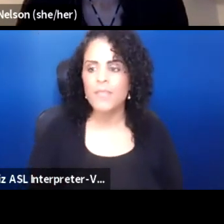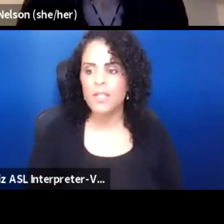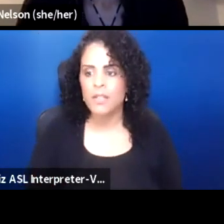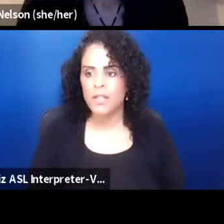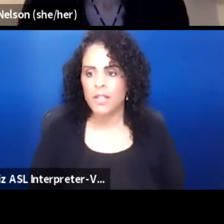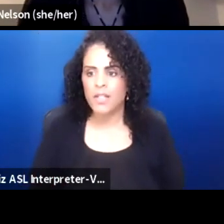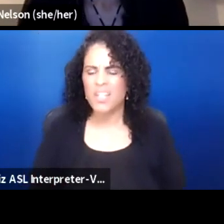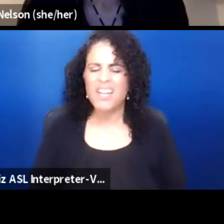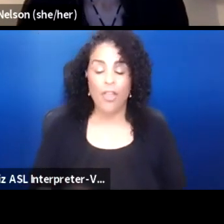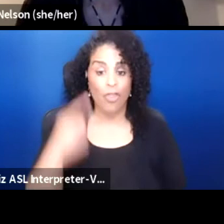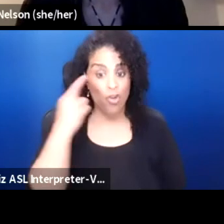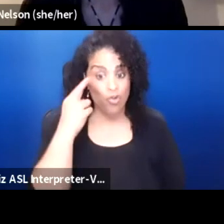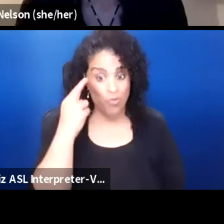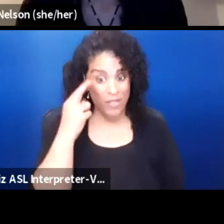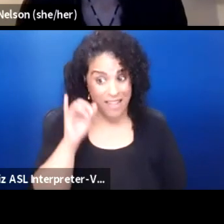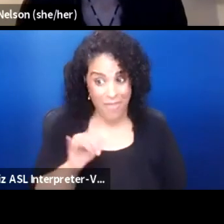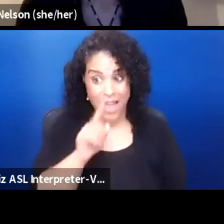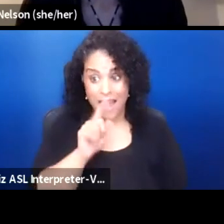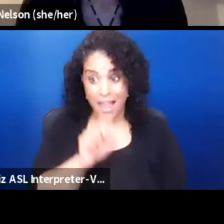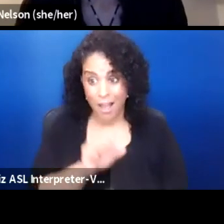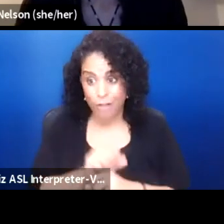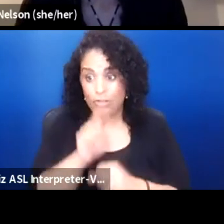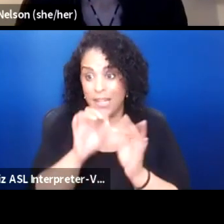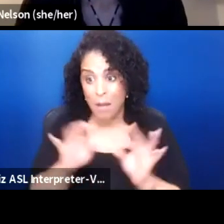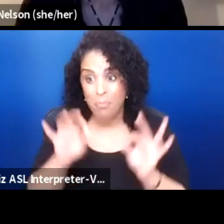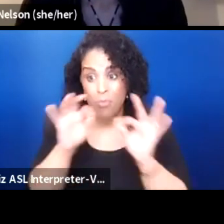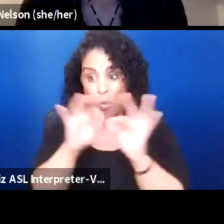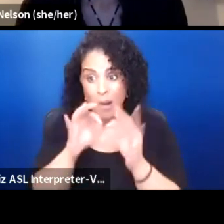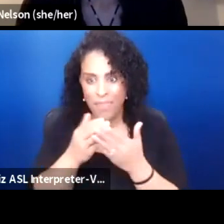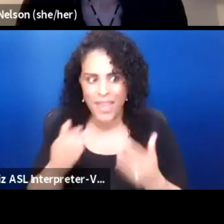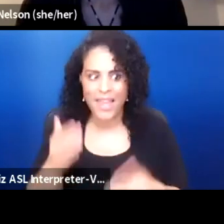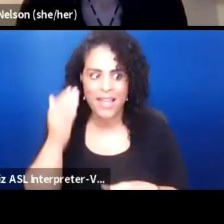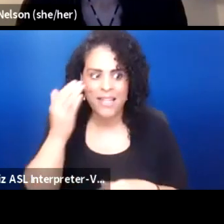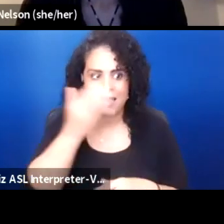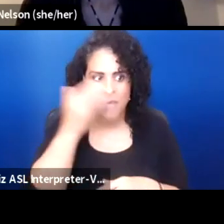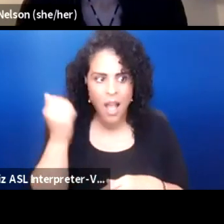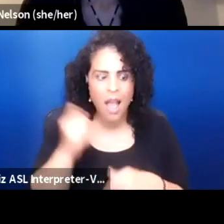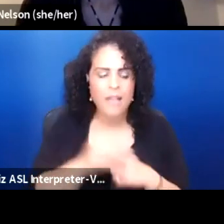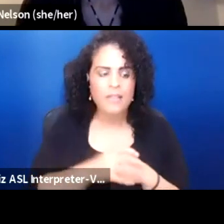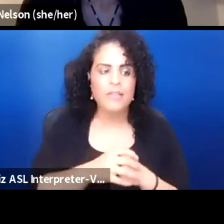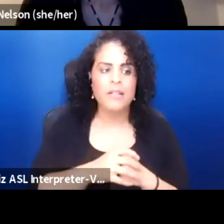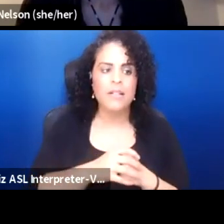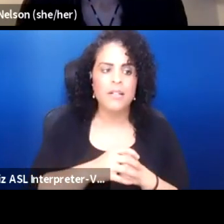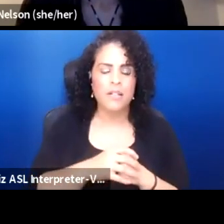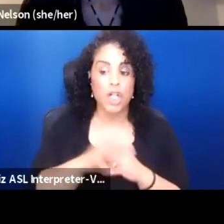The reason that is actually an important thing is because traditional stories